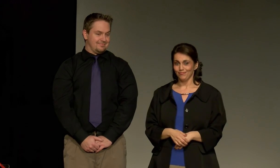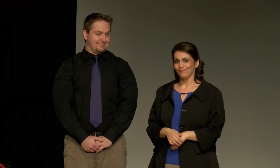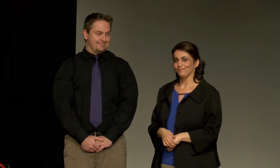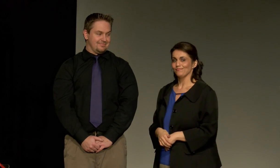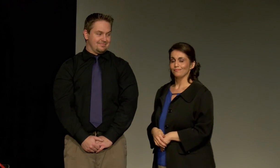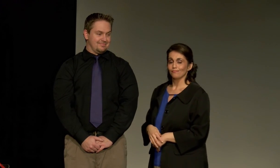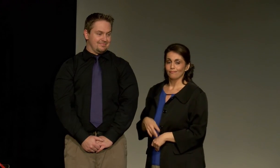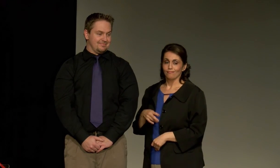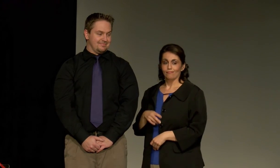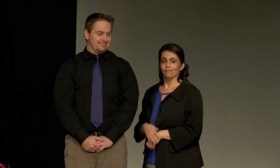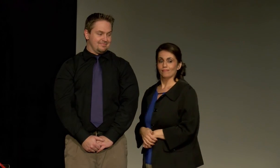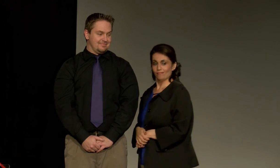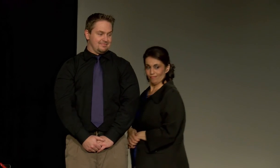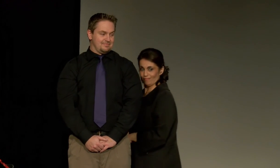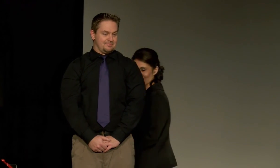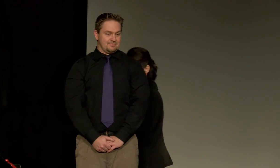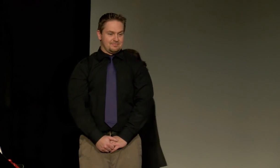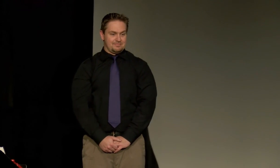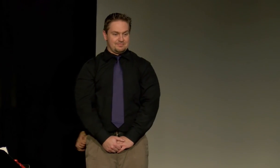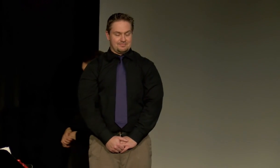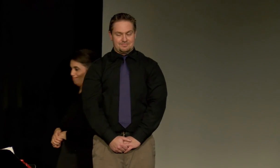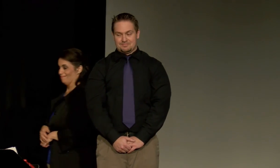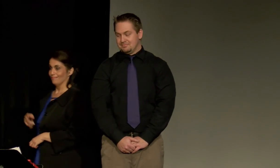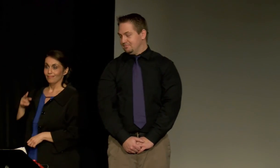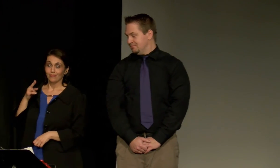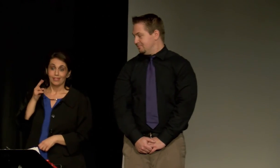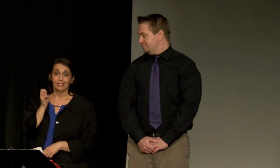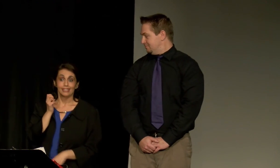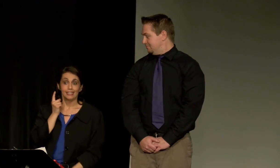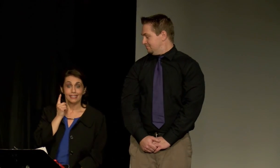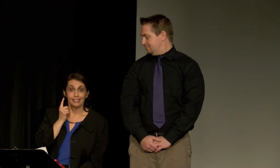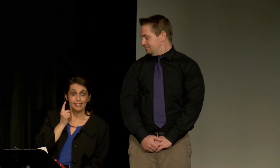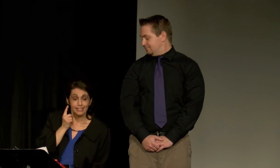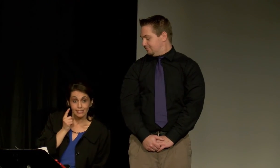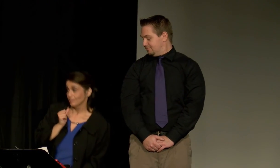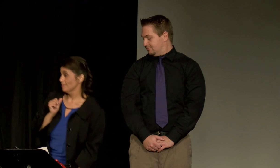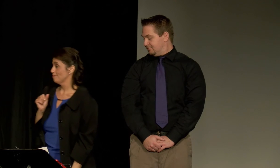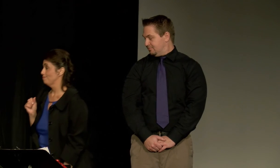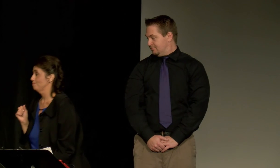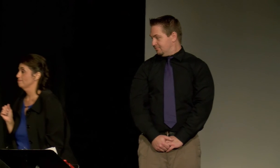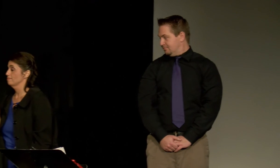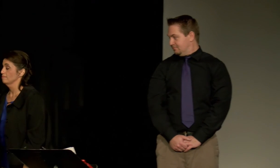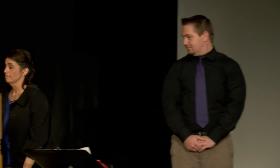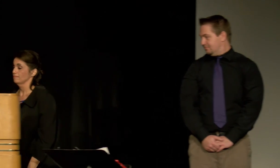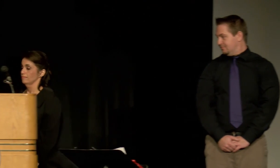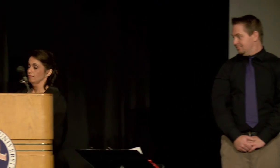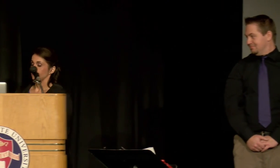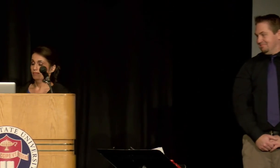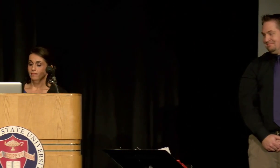I'm calling you. Now, he hears. Don't mean to destroy you.